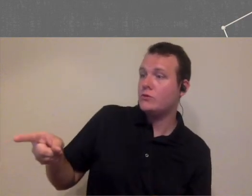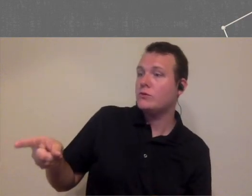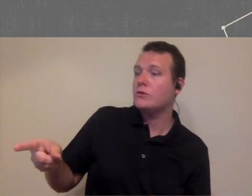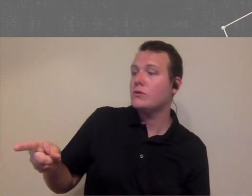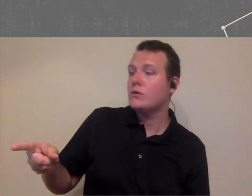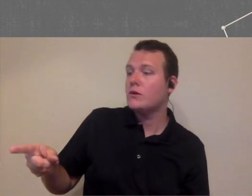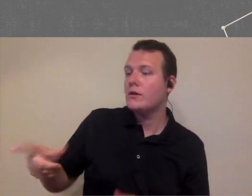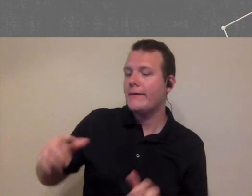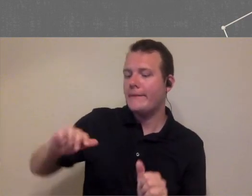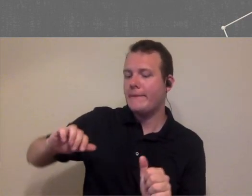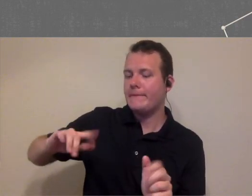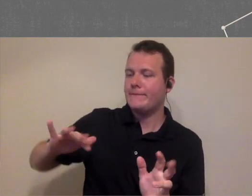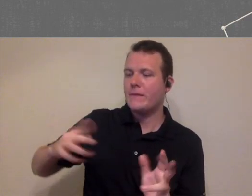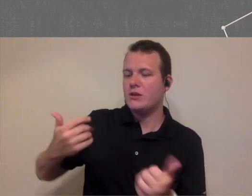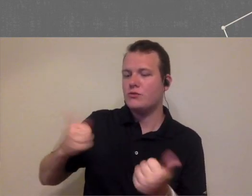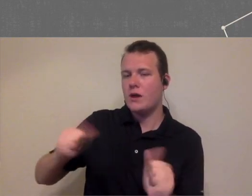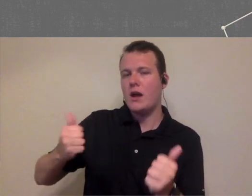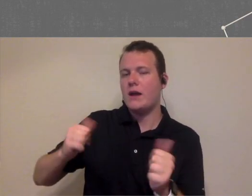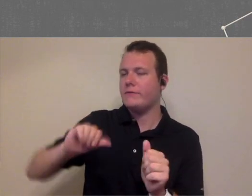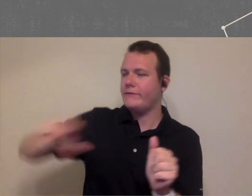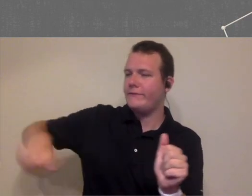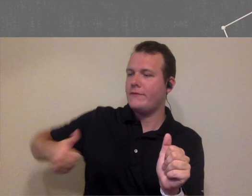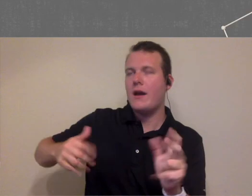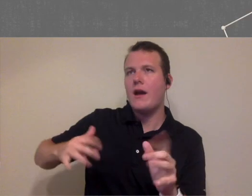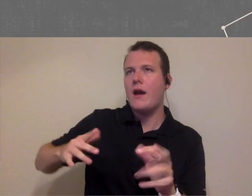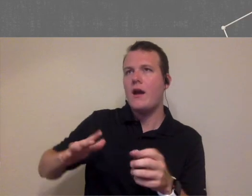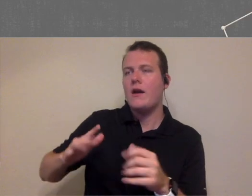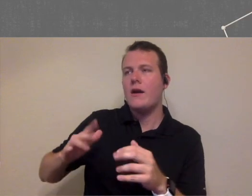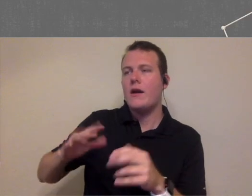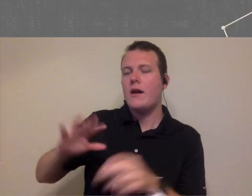you sort of backfill somehow or maybe somebody's on standby or is it just